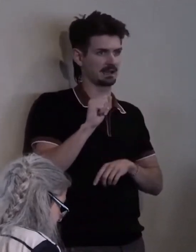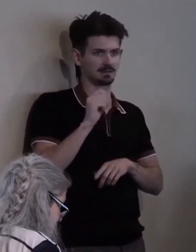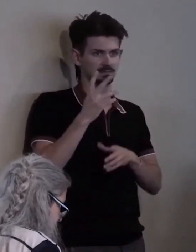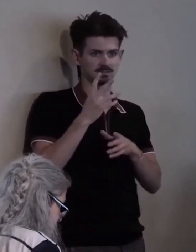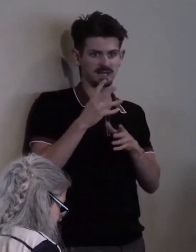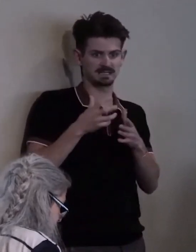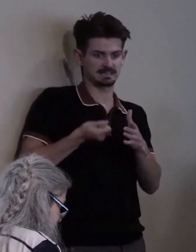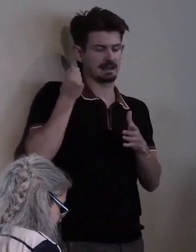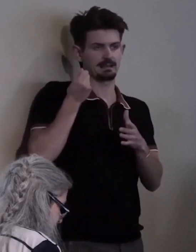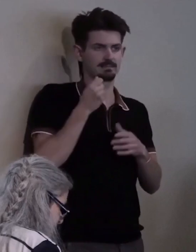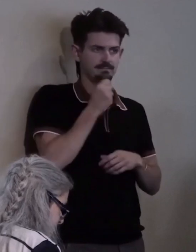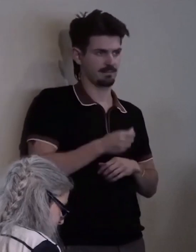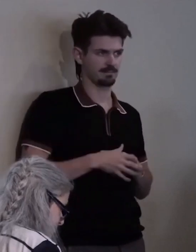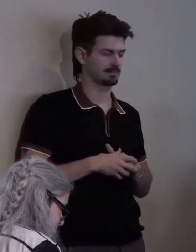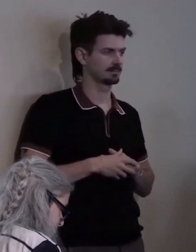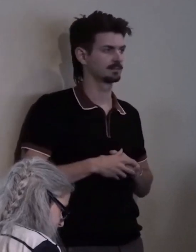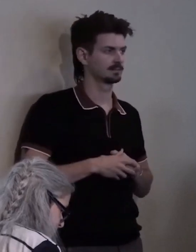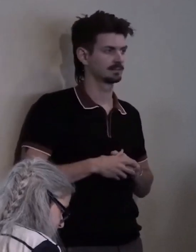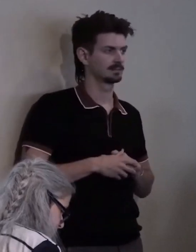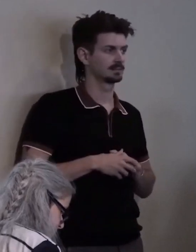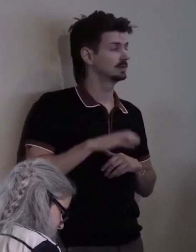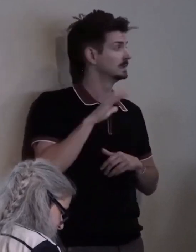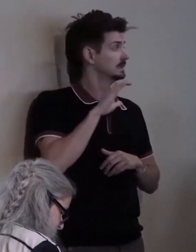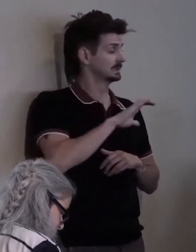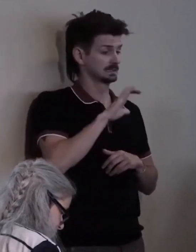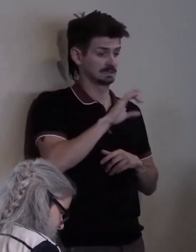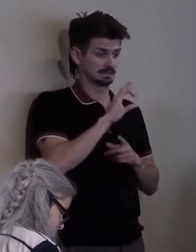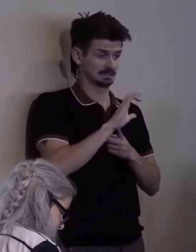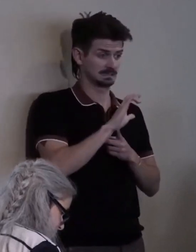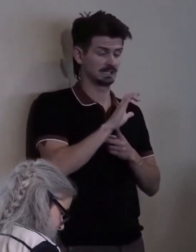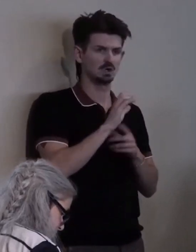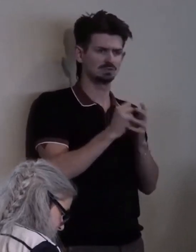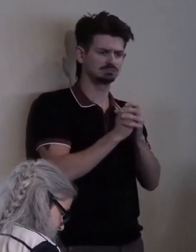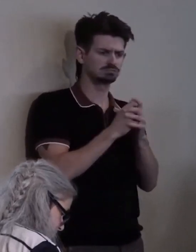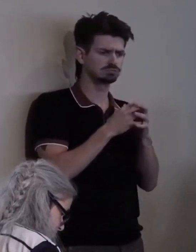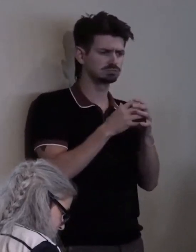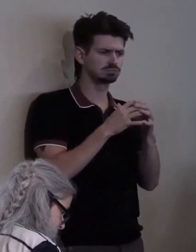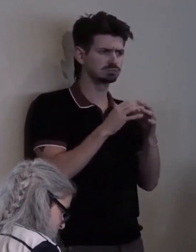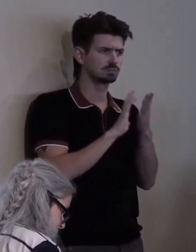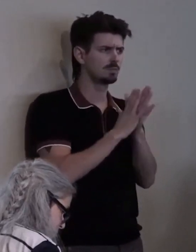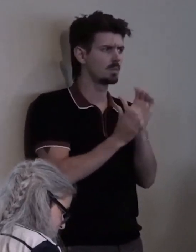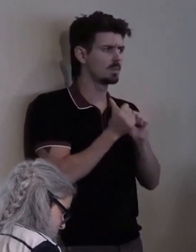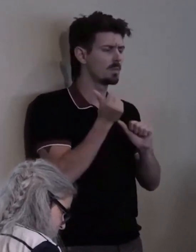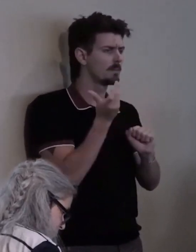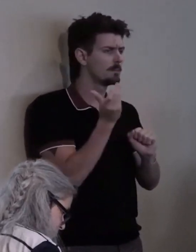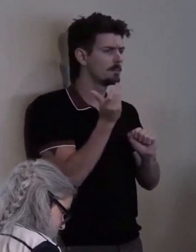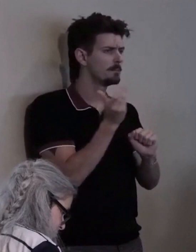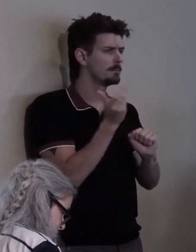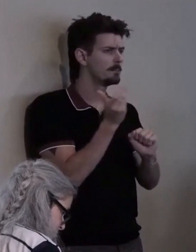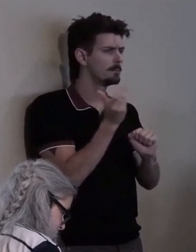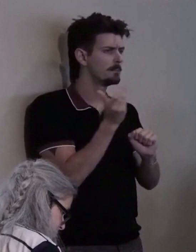CCDC has grown to be one of the most powerful lobby groups in the state of Colorado,